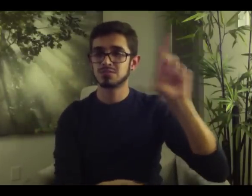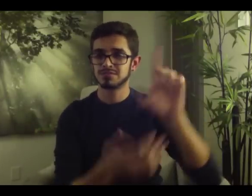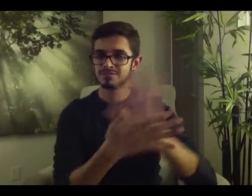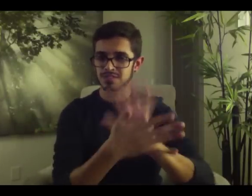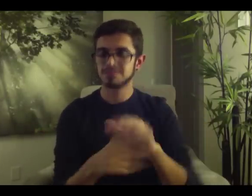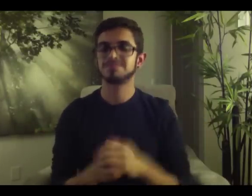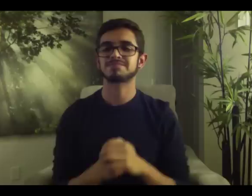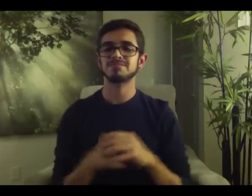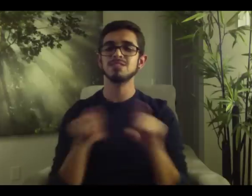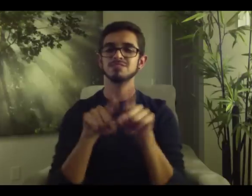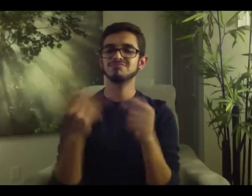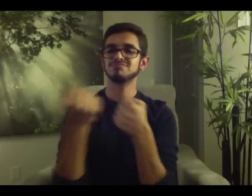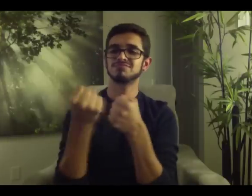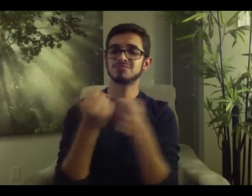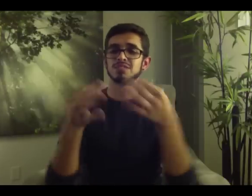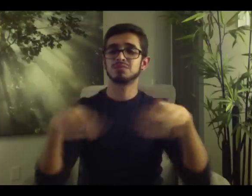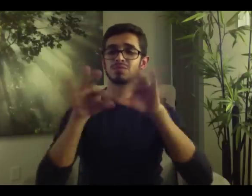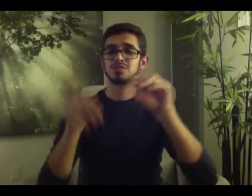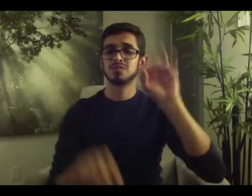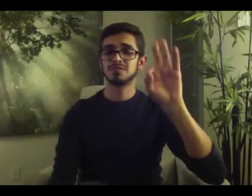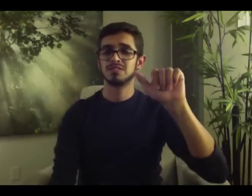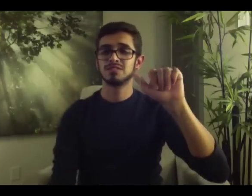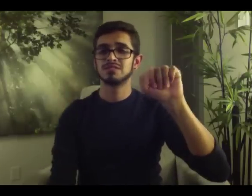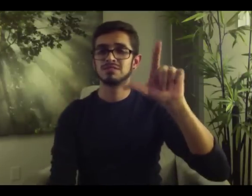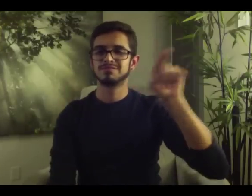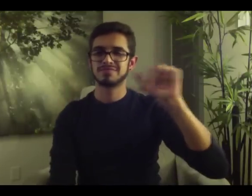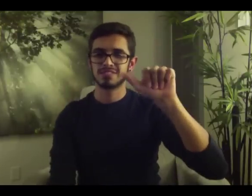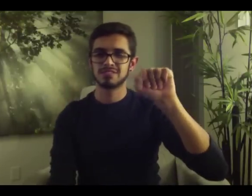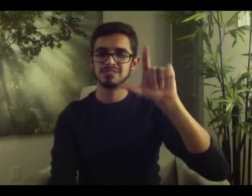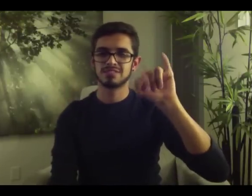to promote the growth of ASL literacy especially for ASLized!